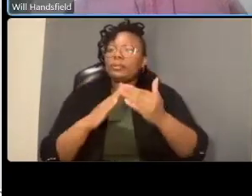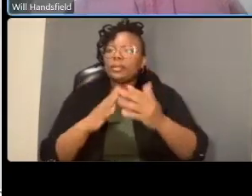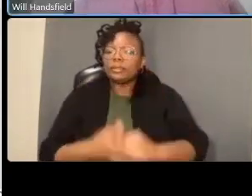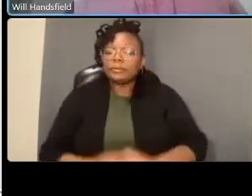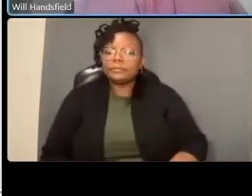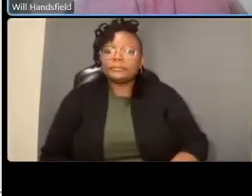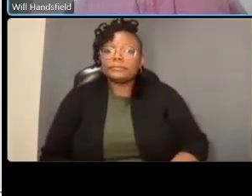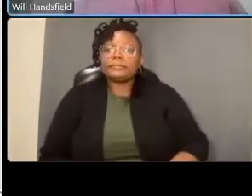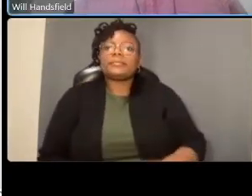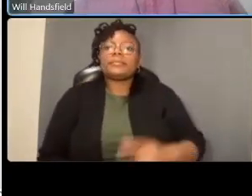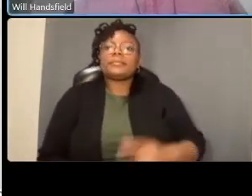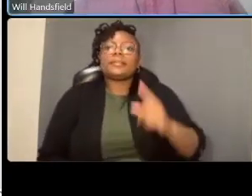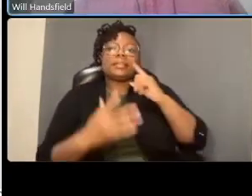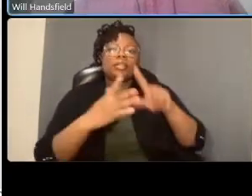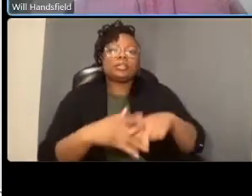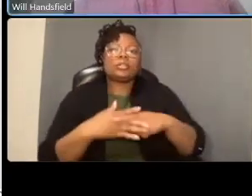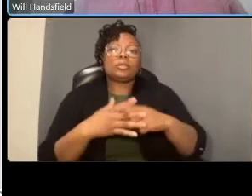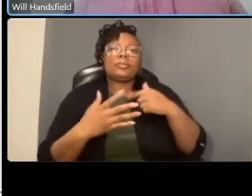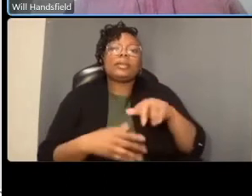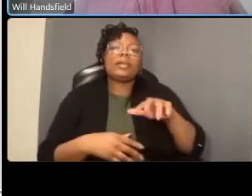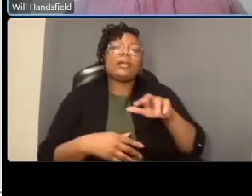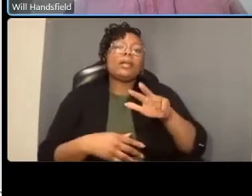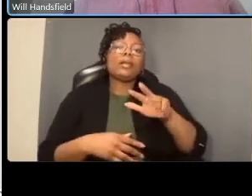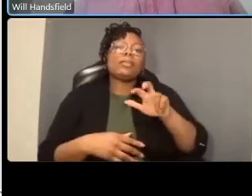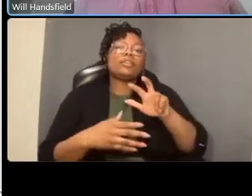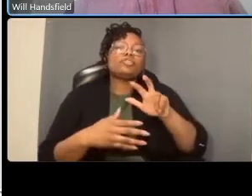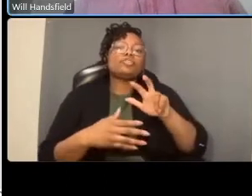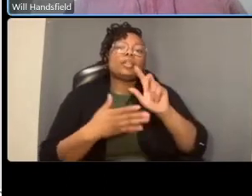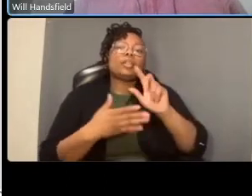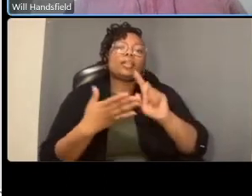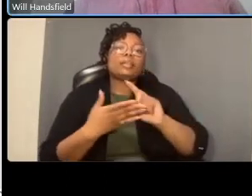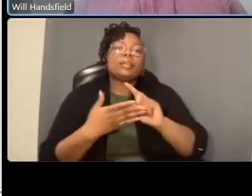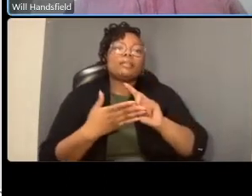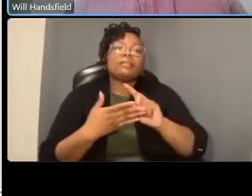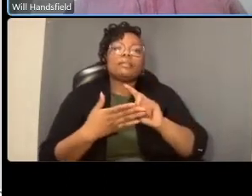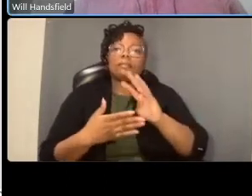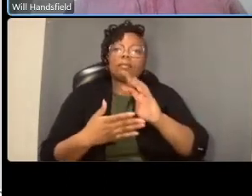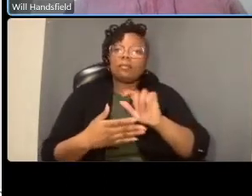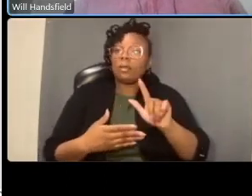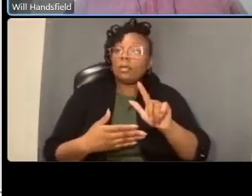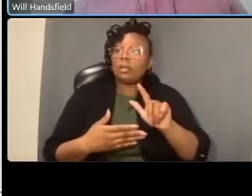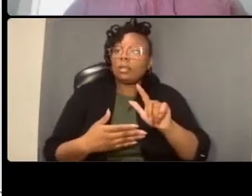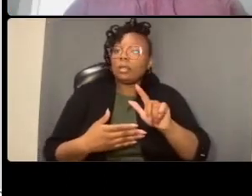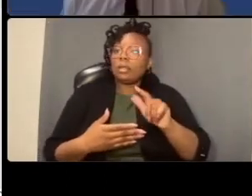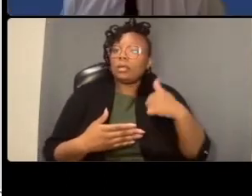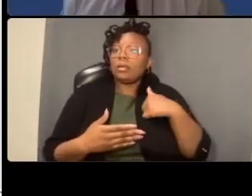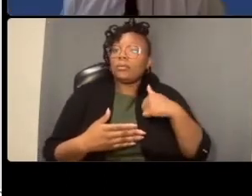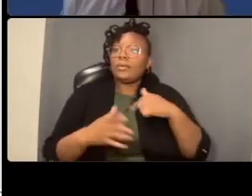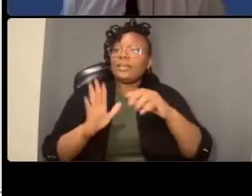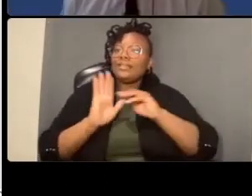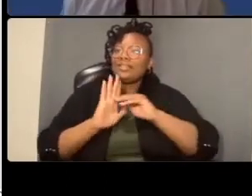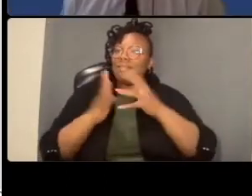modeling we okay the modeling for the carter and um long term we show about 3 000 bicycles per day